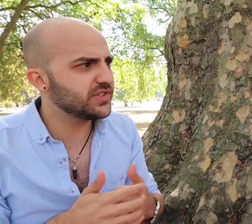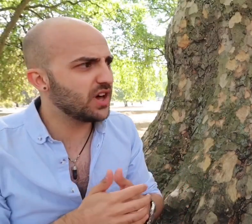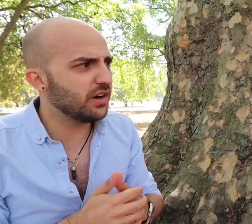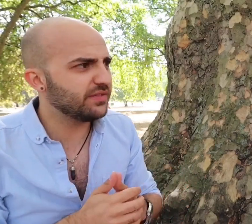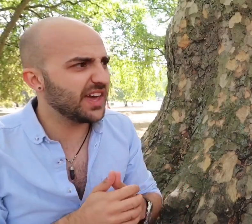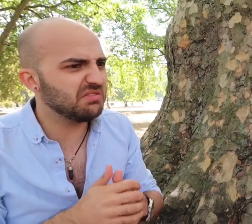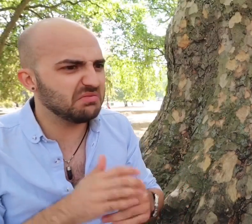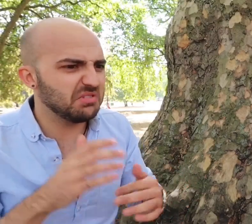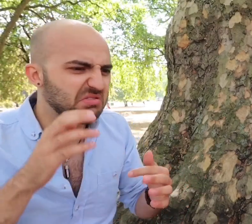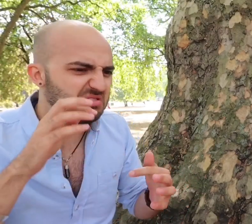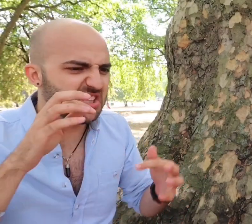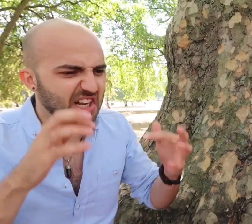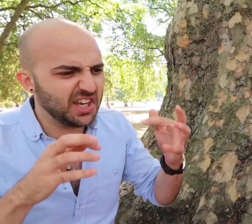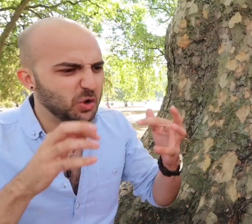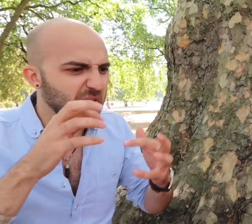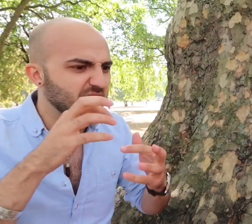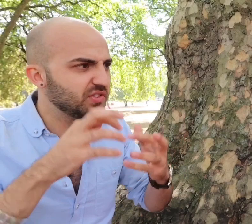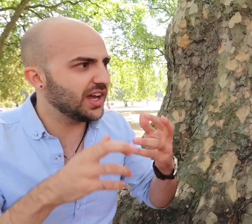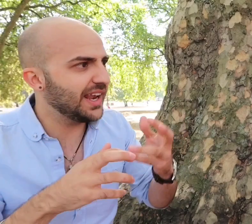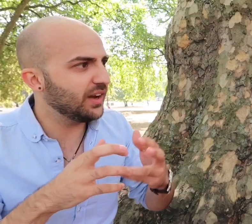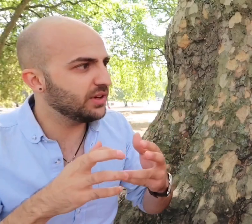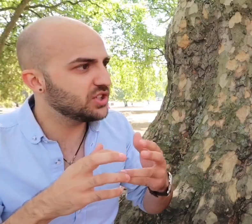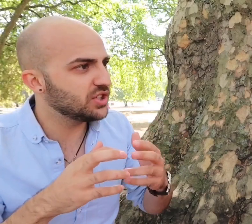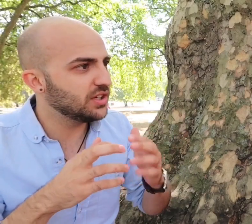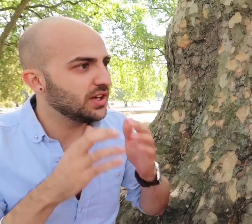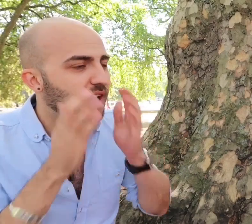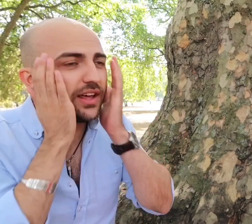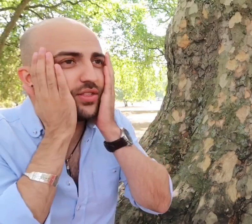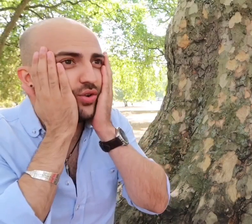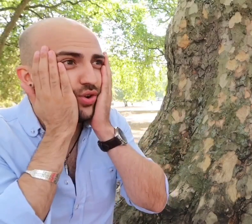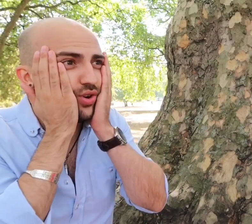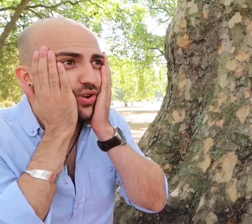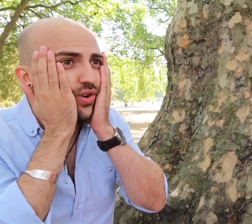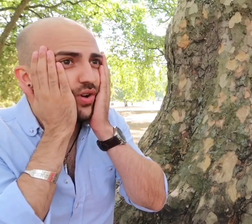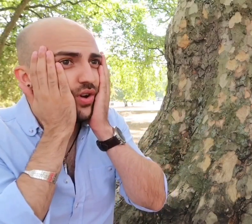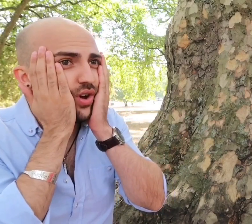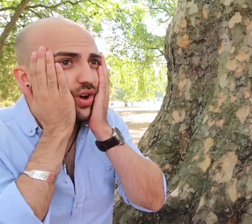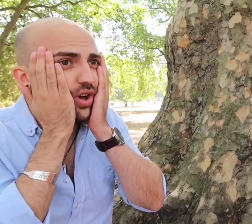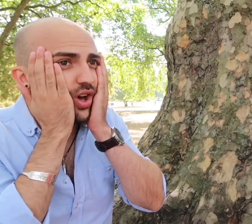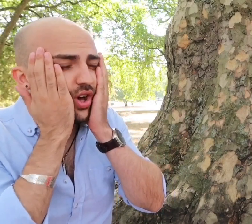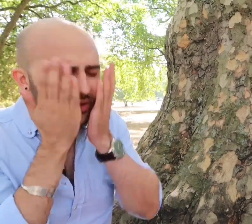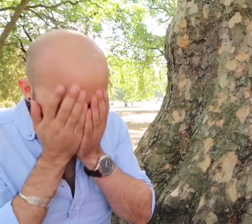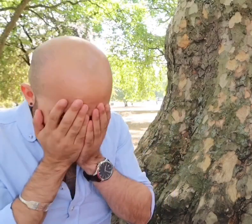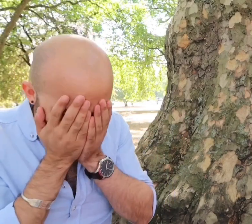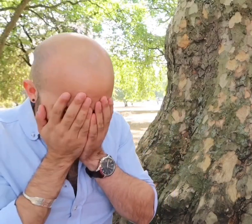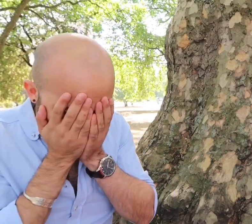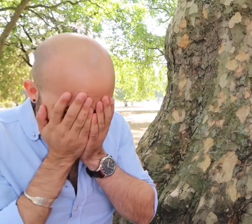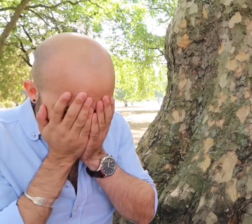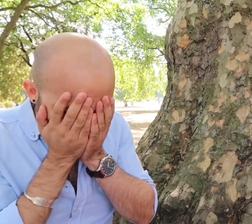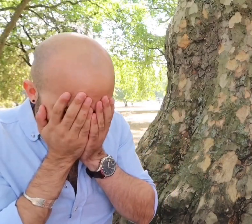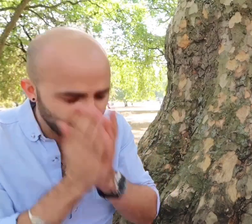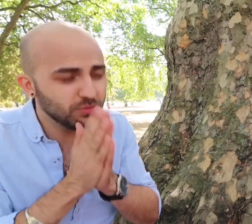staff that did a little bit of sign language and I thought oh my god oh my